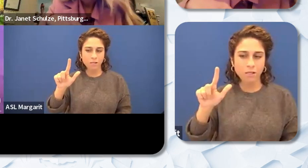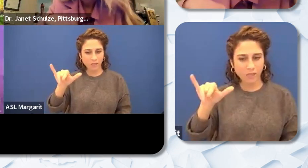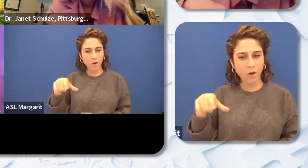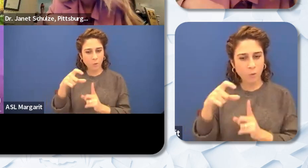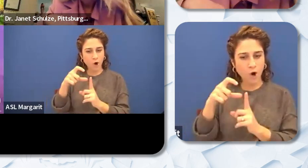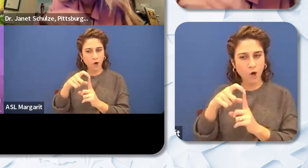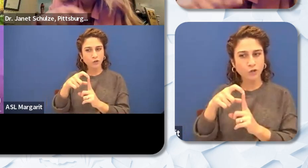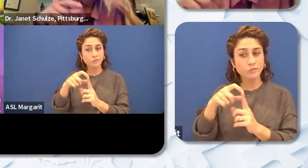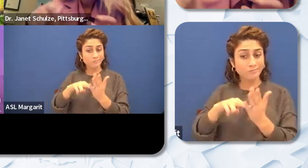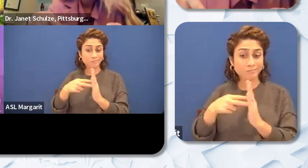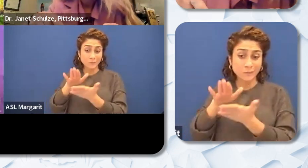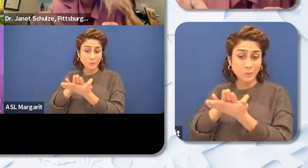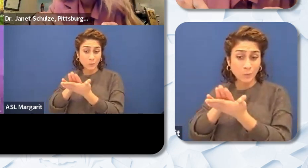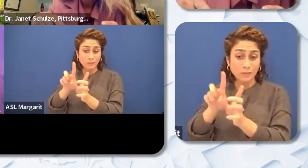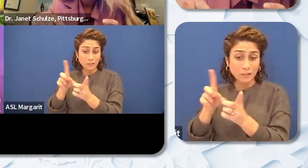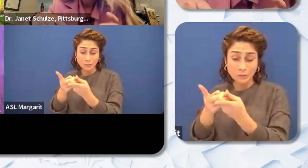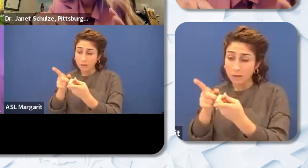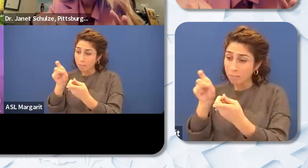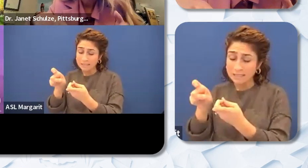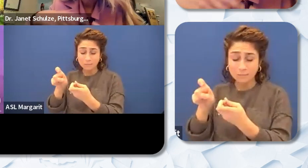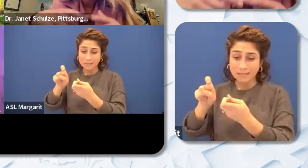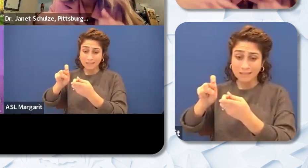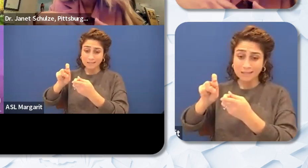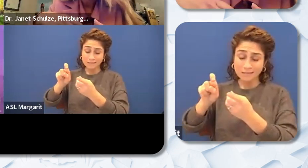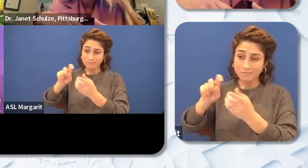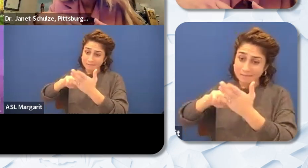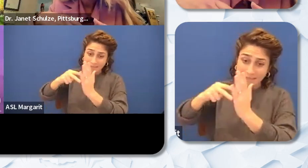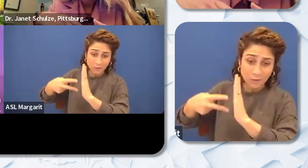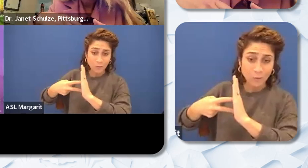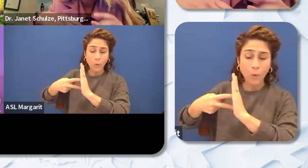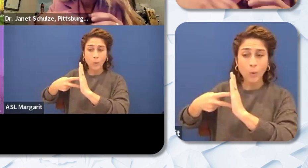in their recruitment and their retention strategies. What that looks like for us is